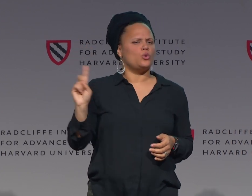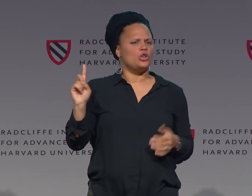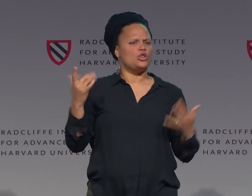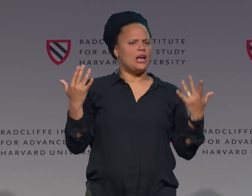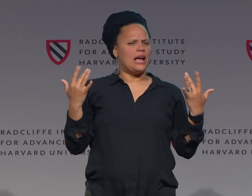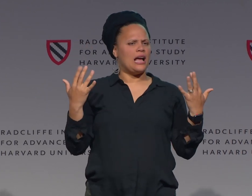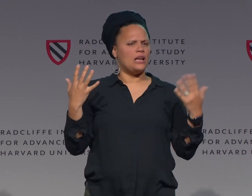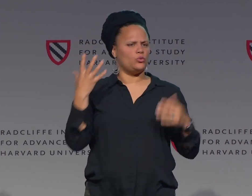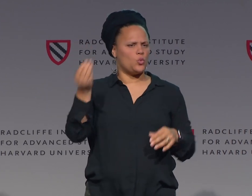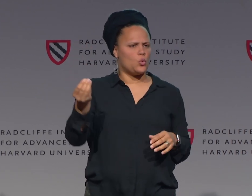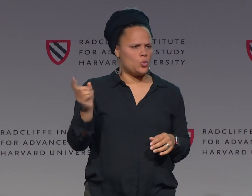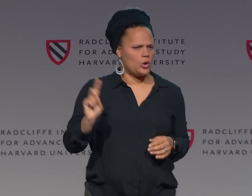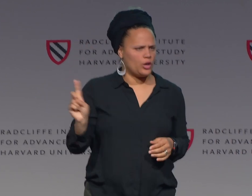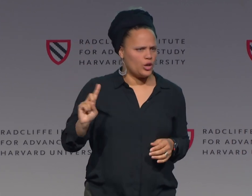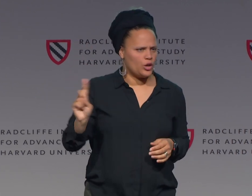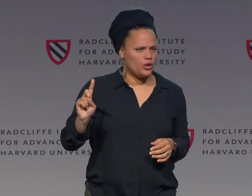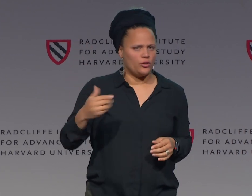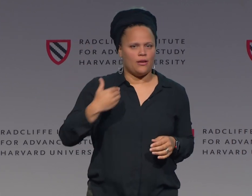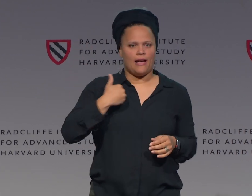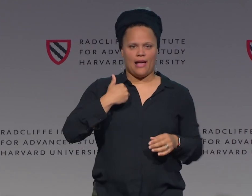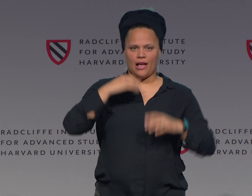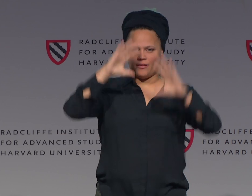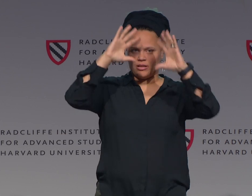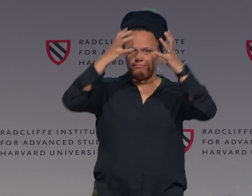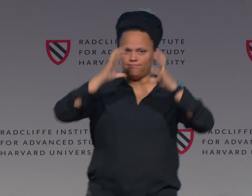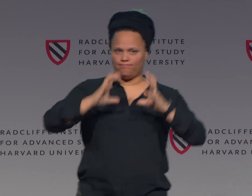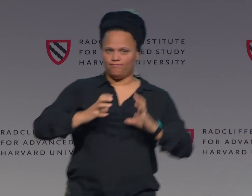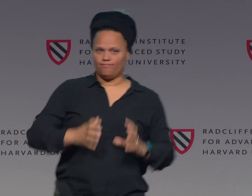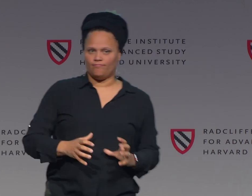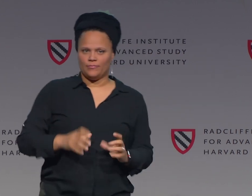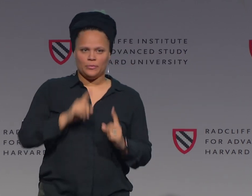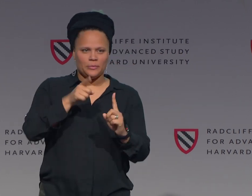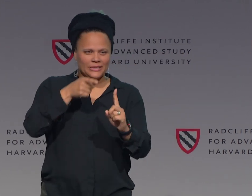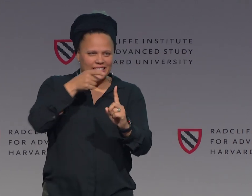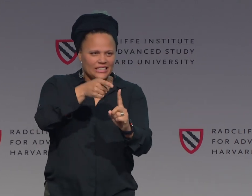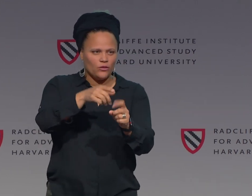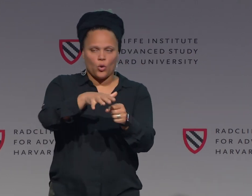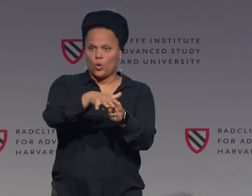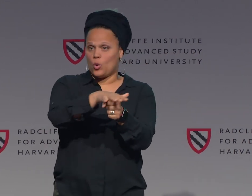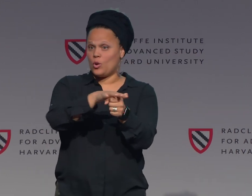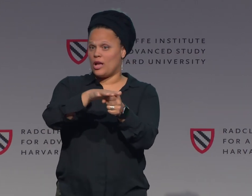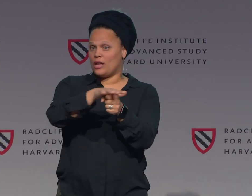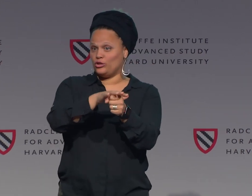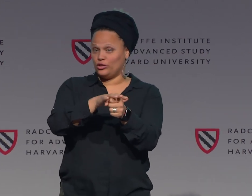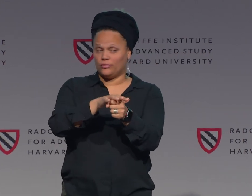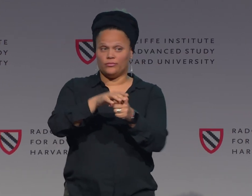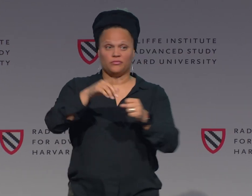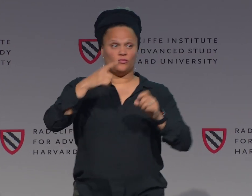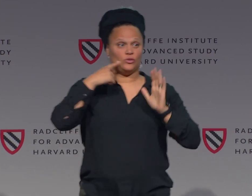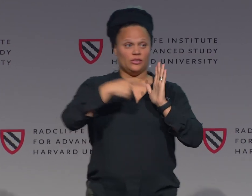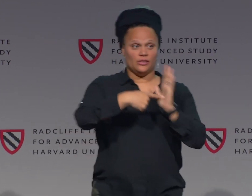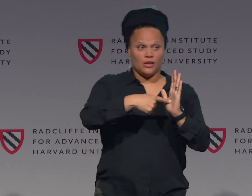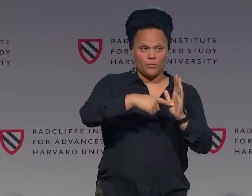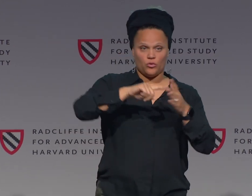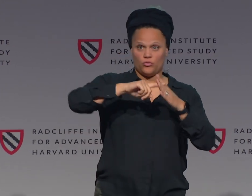Second parameter is location. Where is that hand going to? Now there are various categories within that.